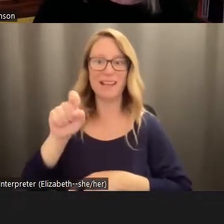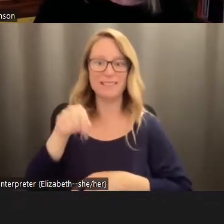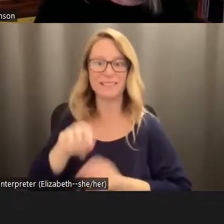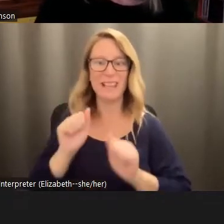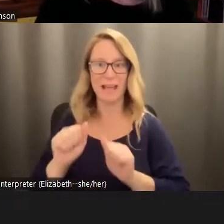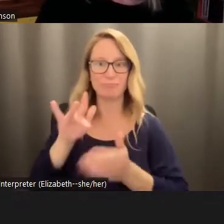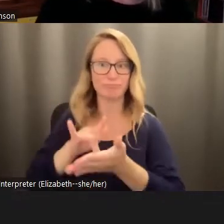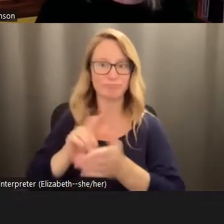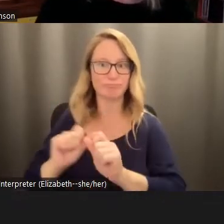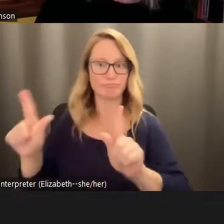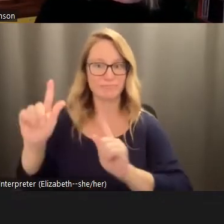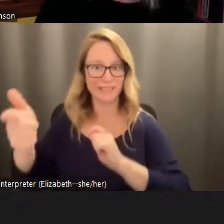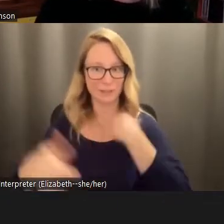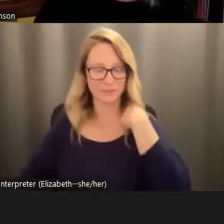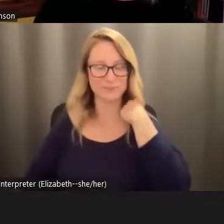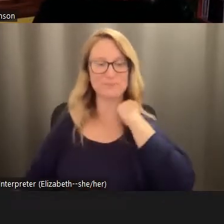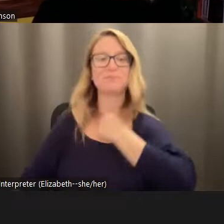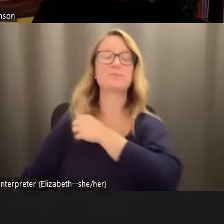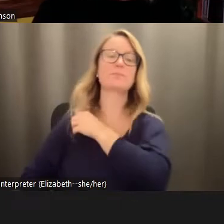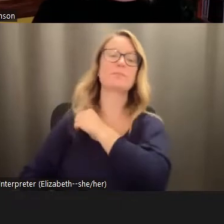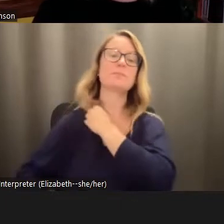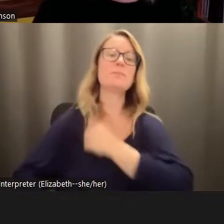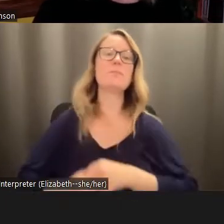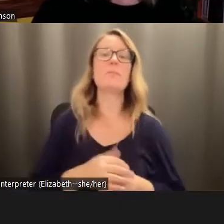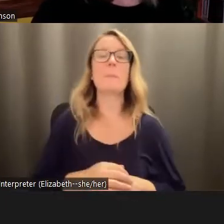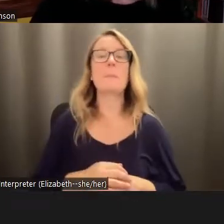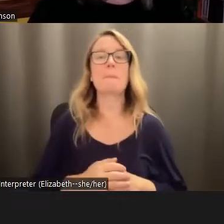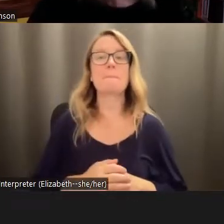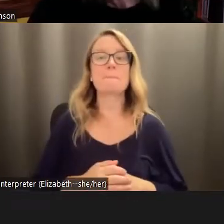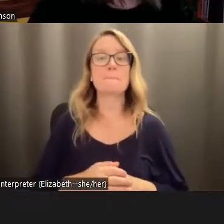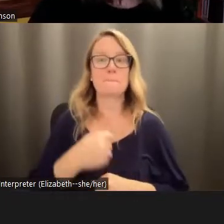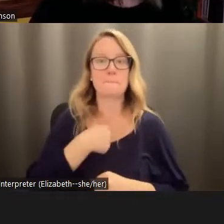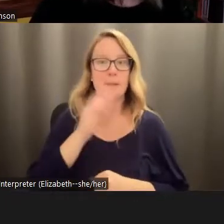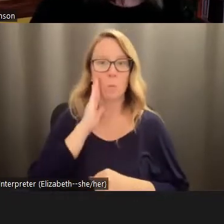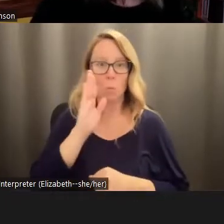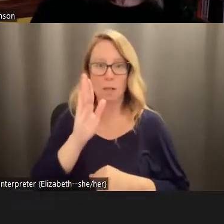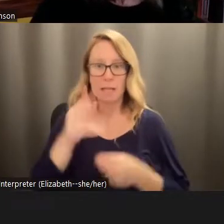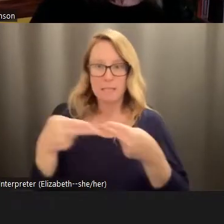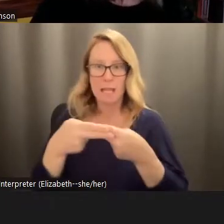So since we are, and I will get my slides rolling here. There we